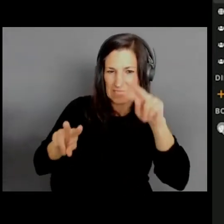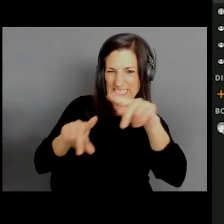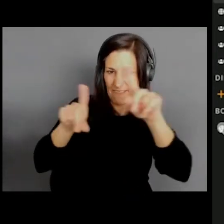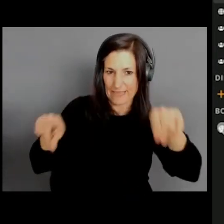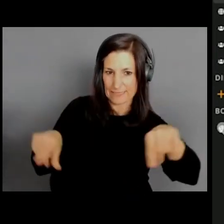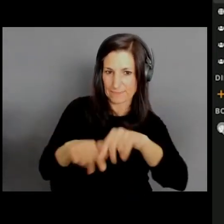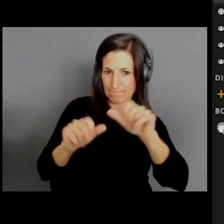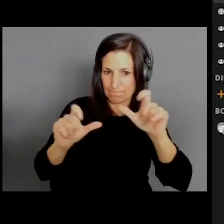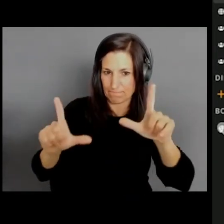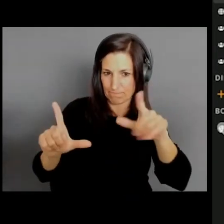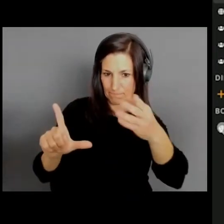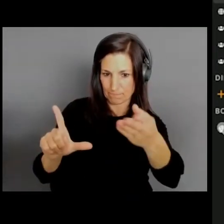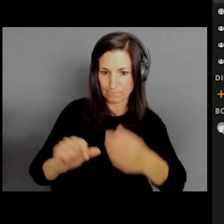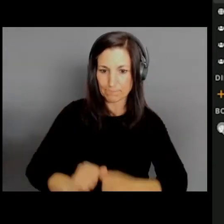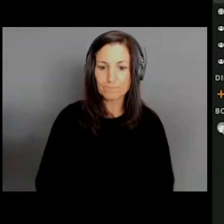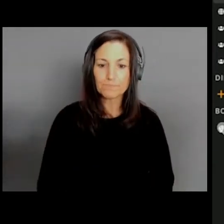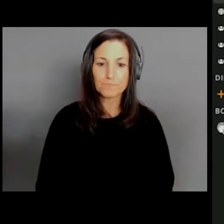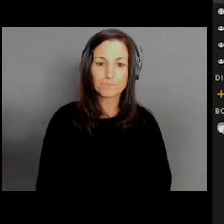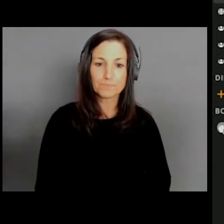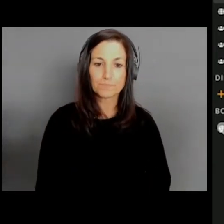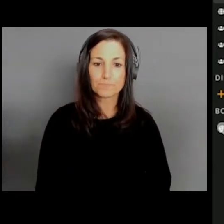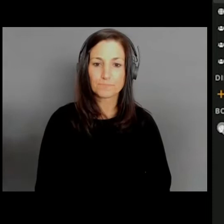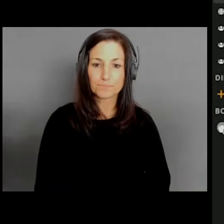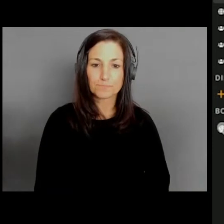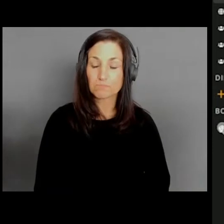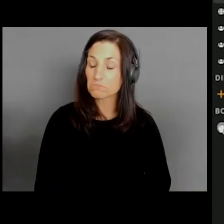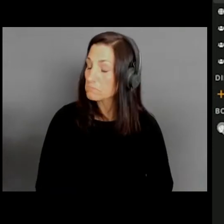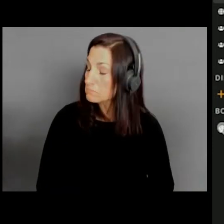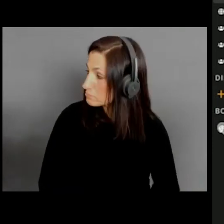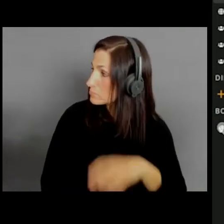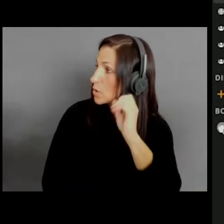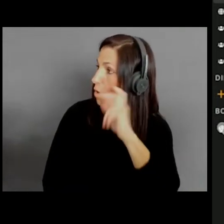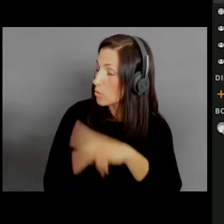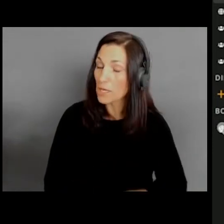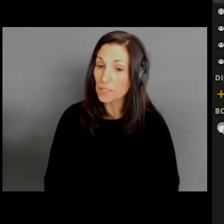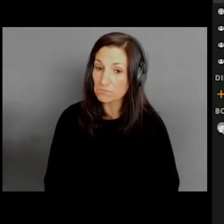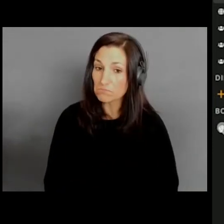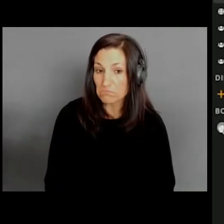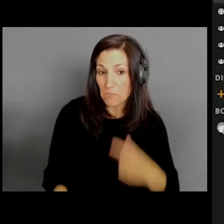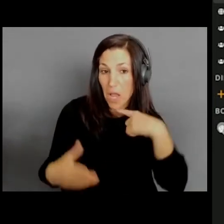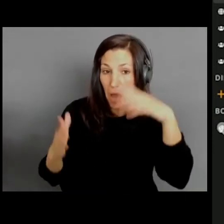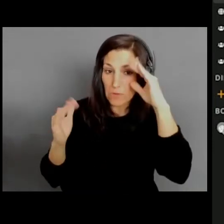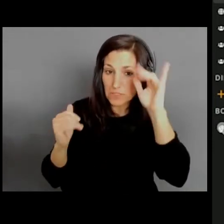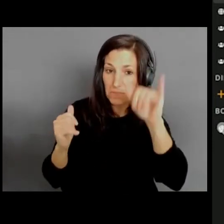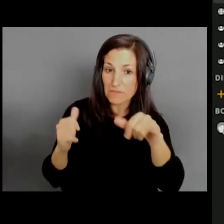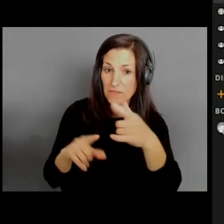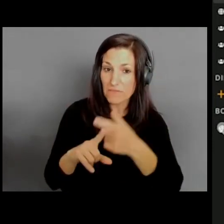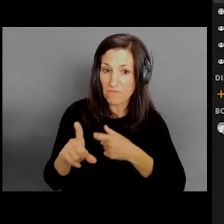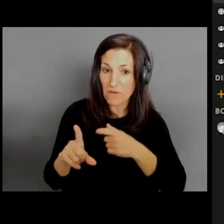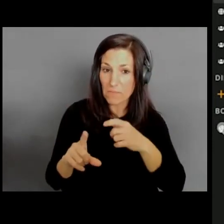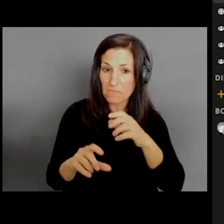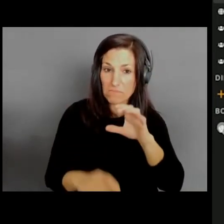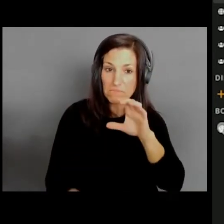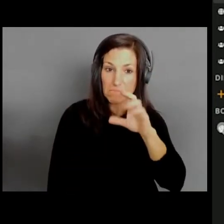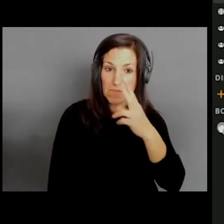[AM] Okay. This is what I would expect for sure out of a chat app. [Joel] Okay, so I'm gonna take you into the product,